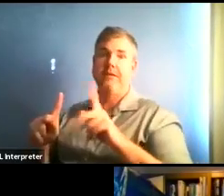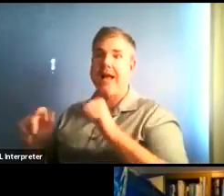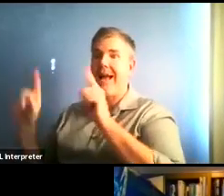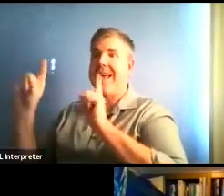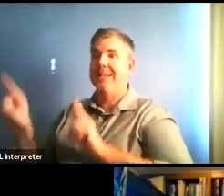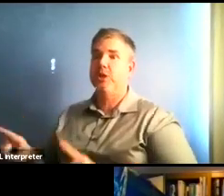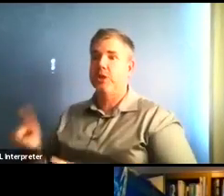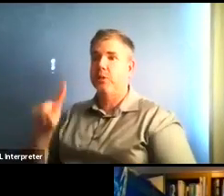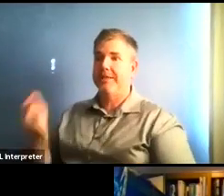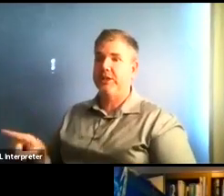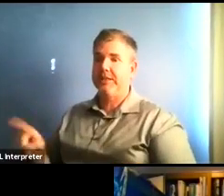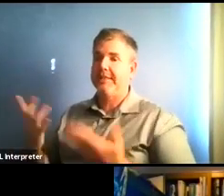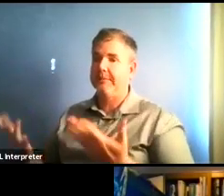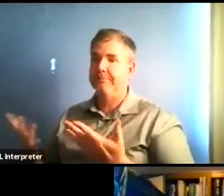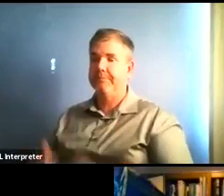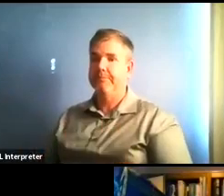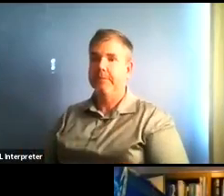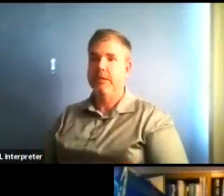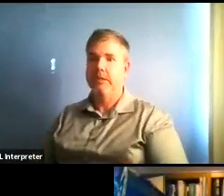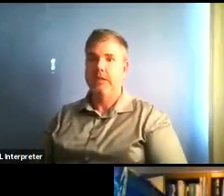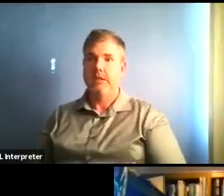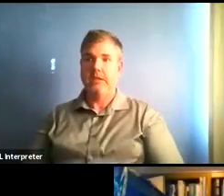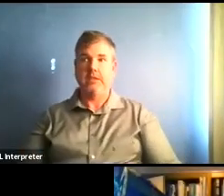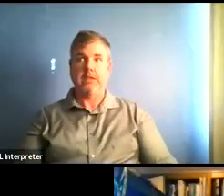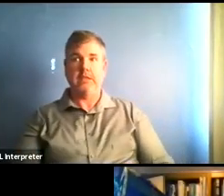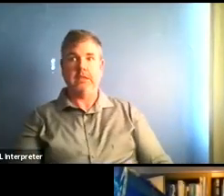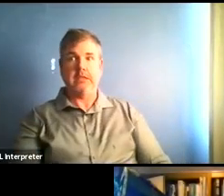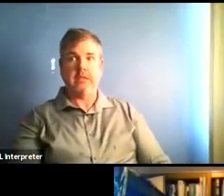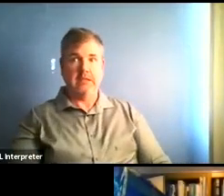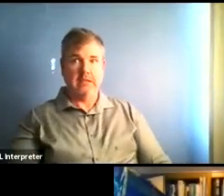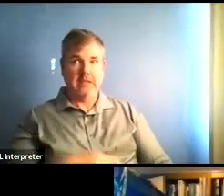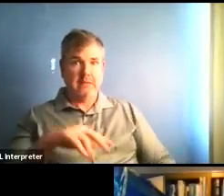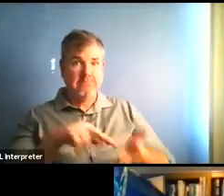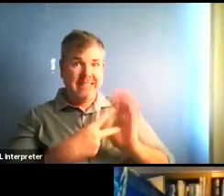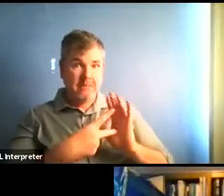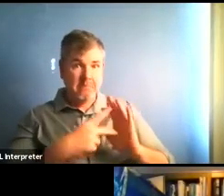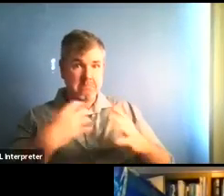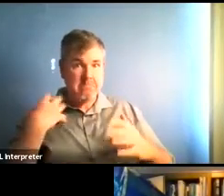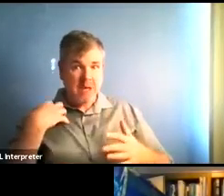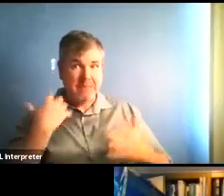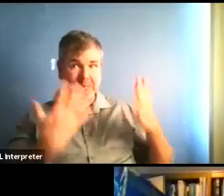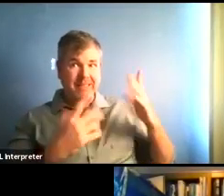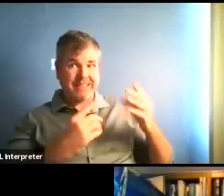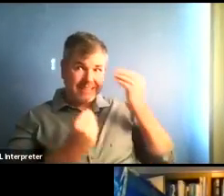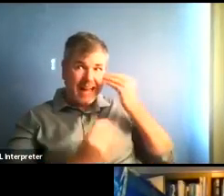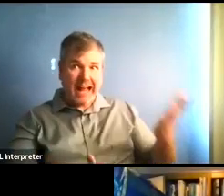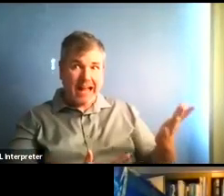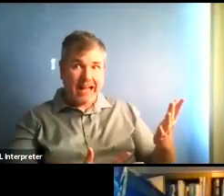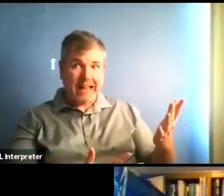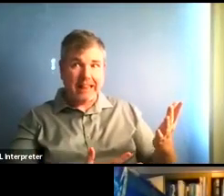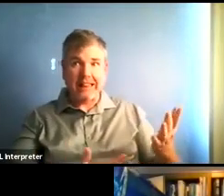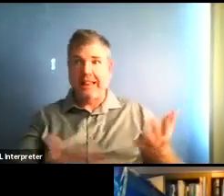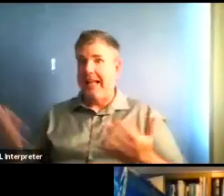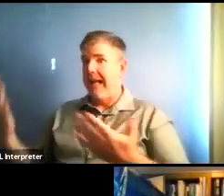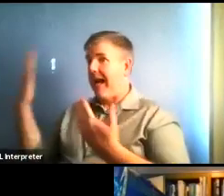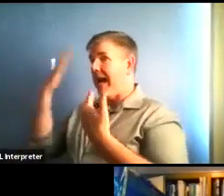bosses, telling them not to say where they work or what is that? I don't know. I just know that they answered